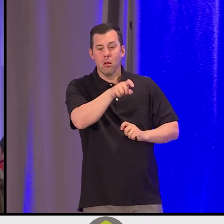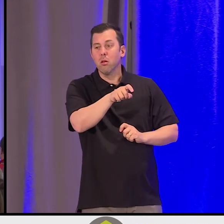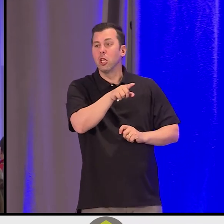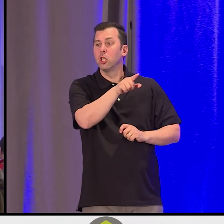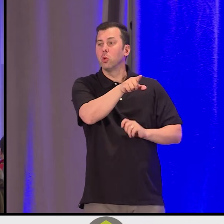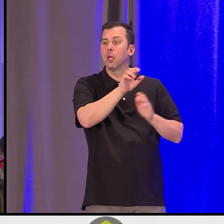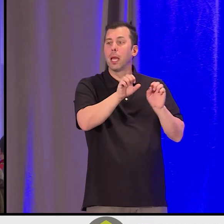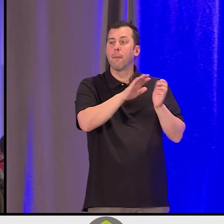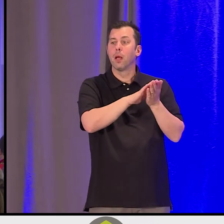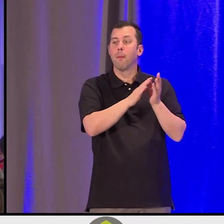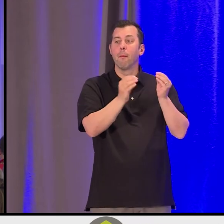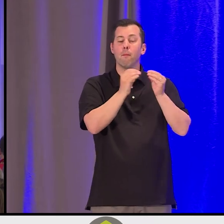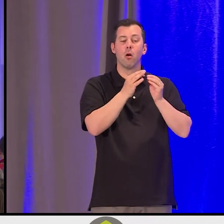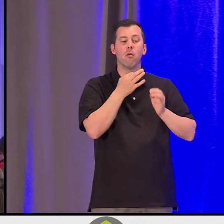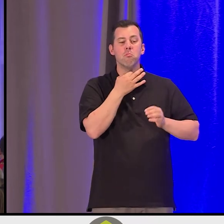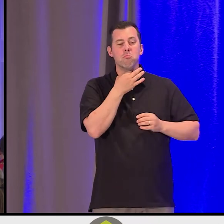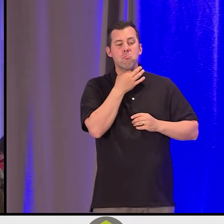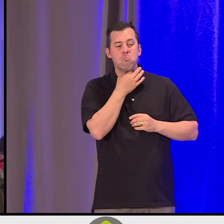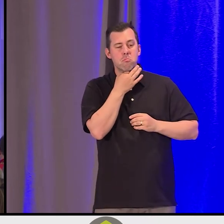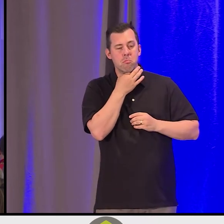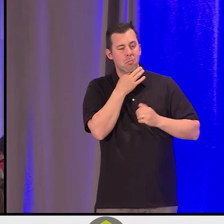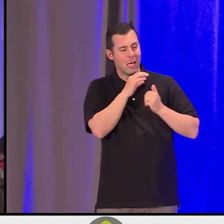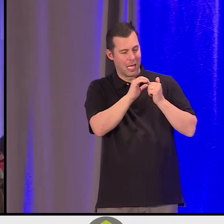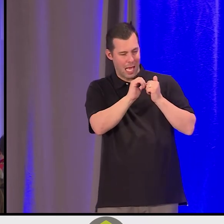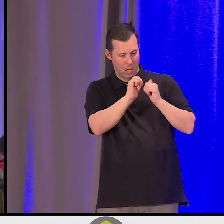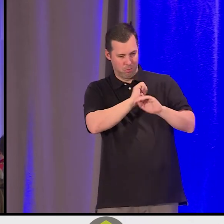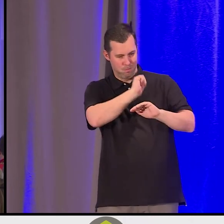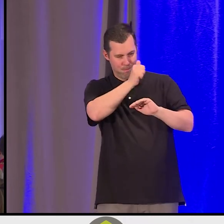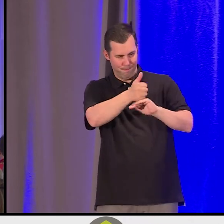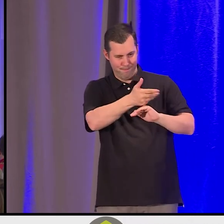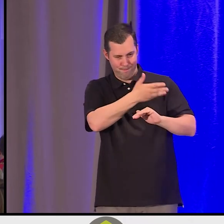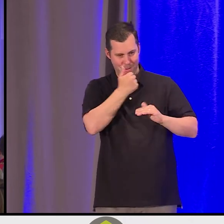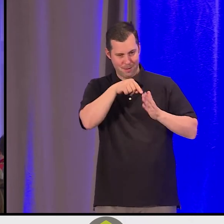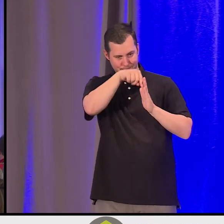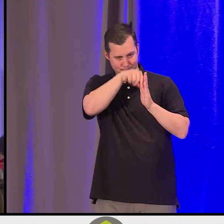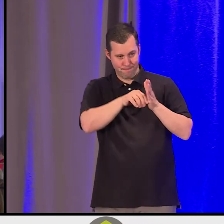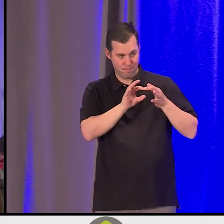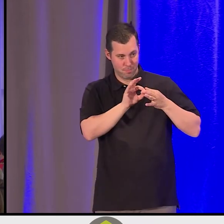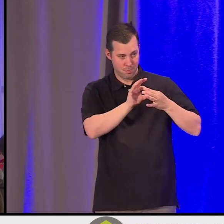that we can deepen our relationships without compromising our values.